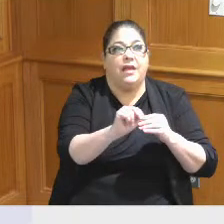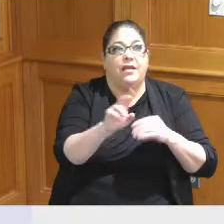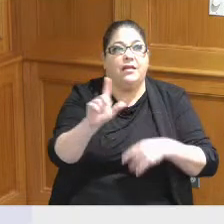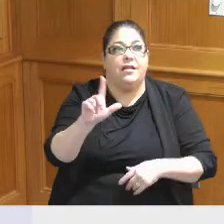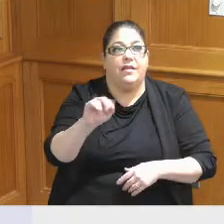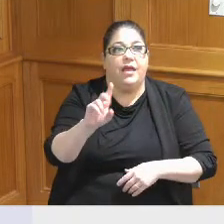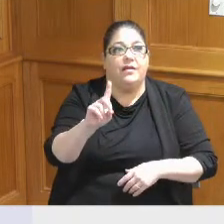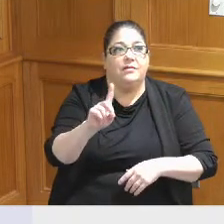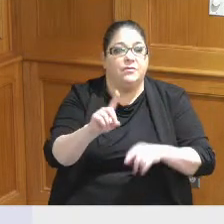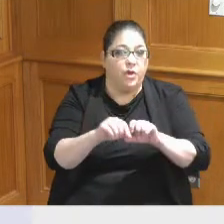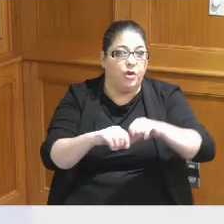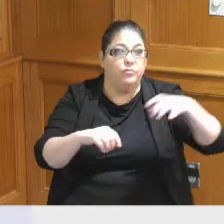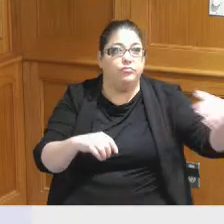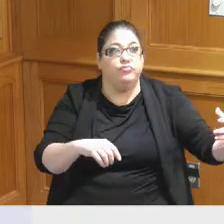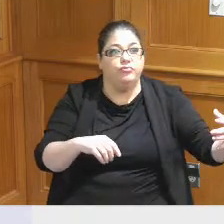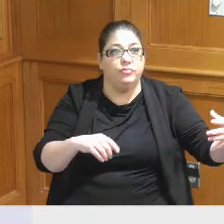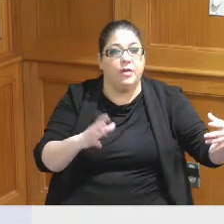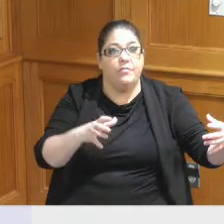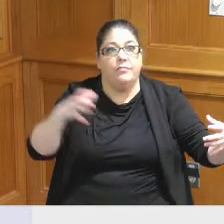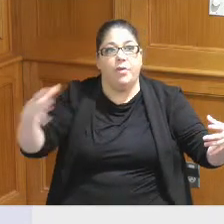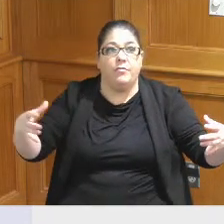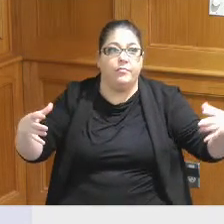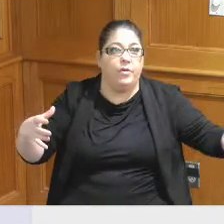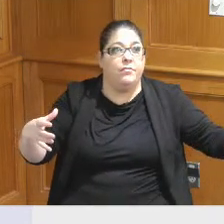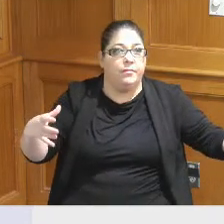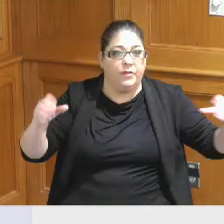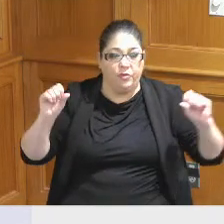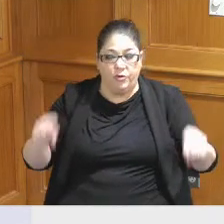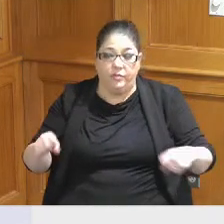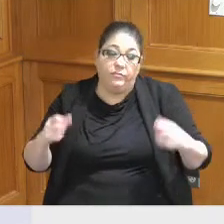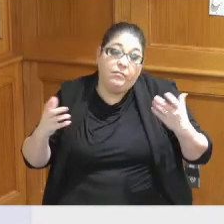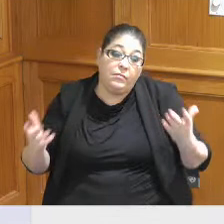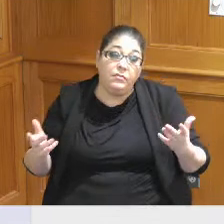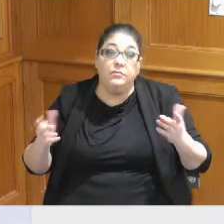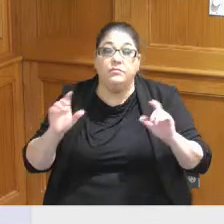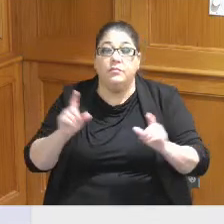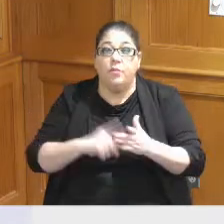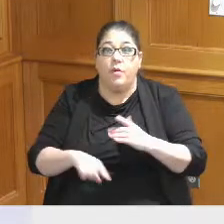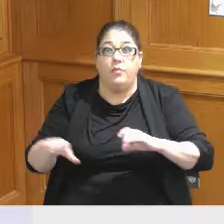could go that way or could go both ways so this we what what we've done here with the acquisition